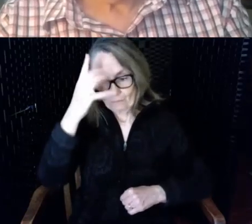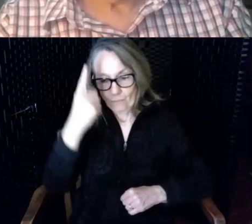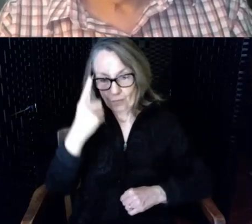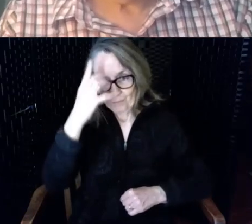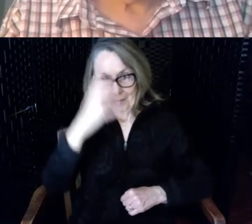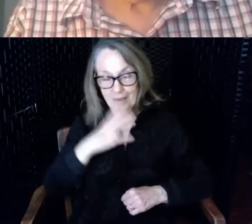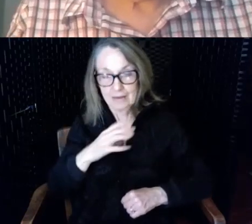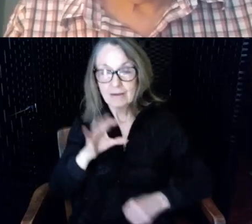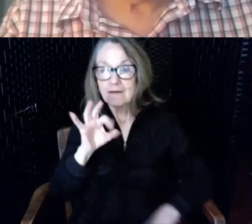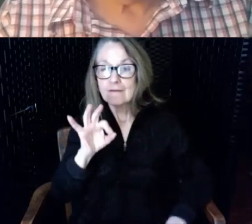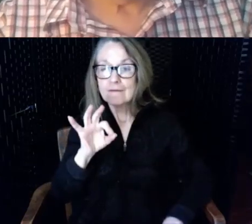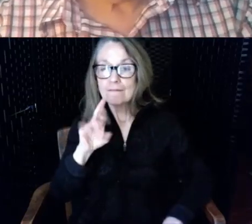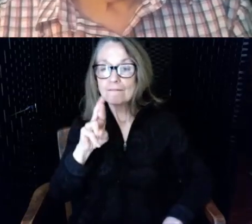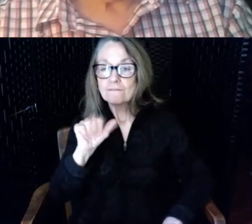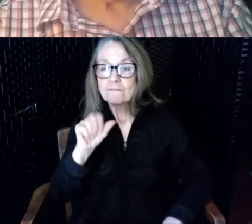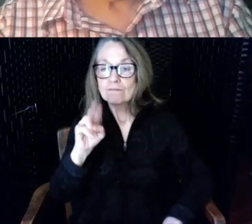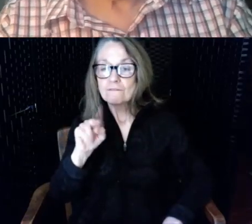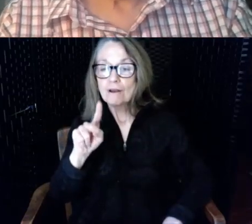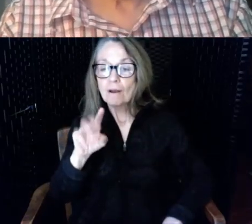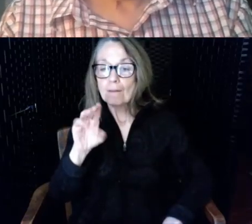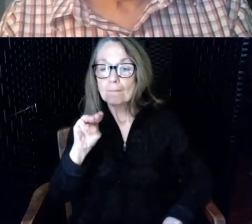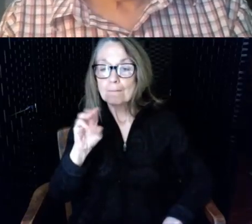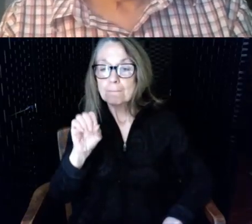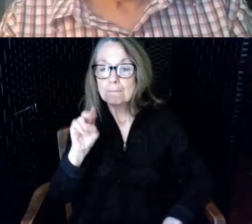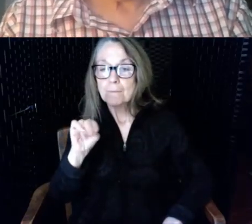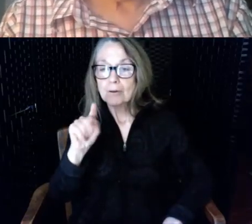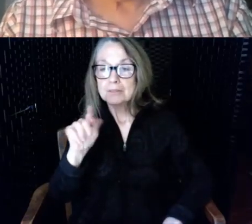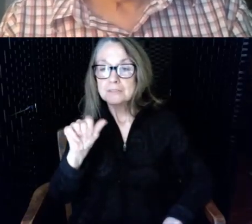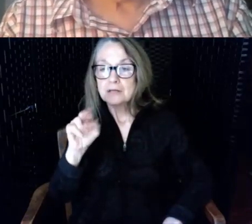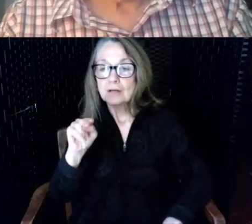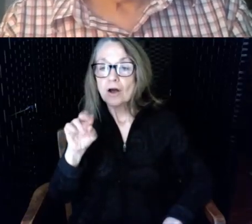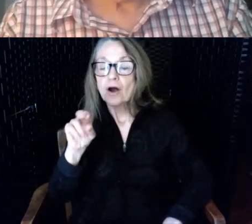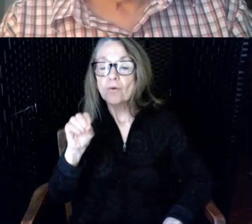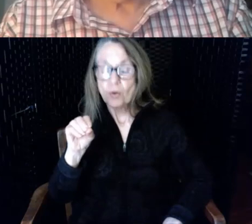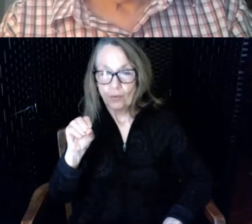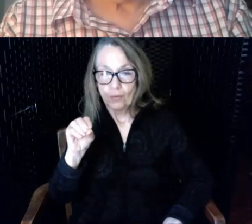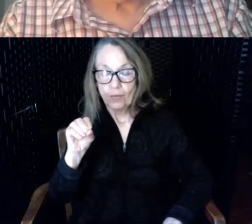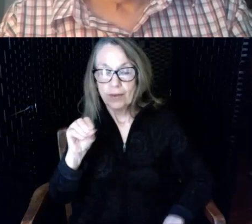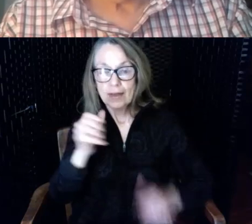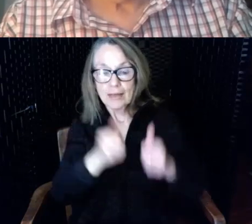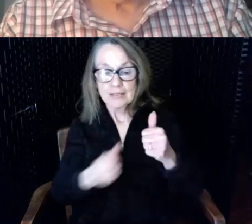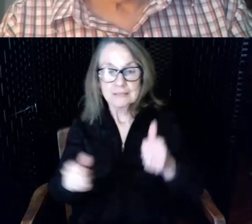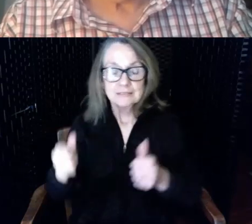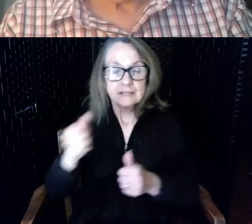the Joint Committee on Legislative Services with the active support of